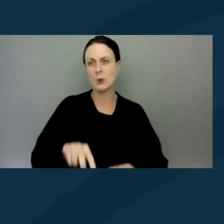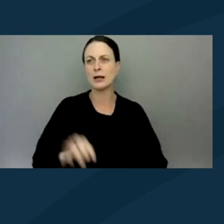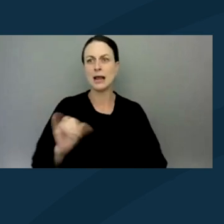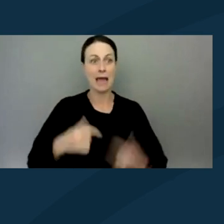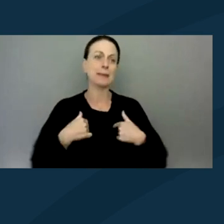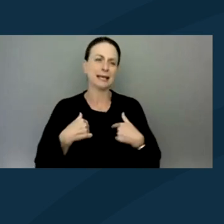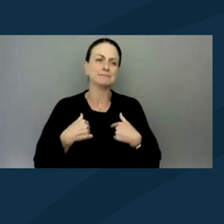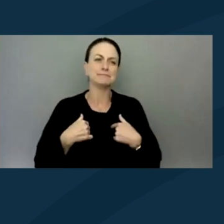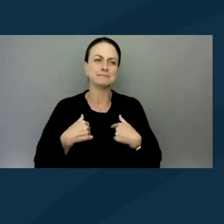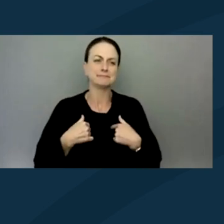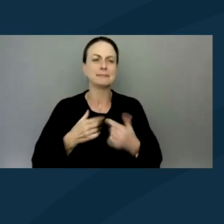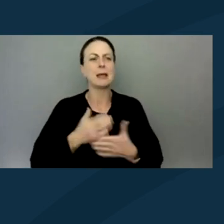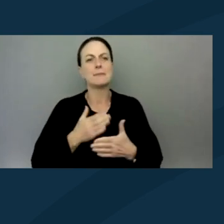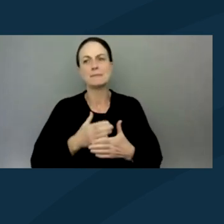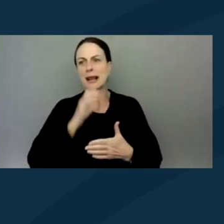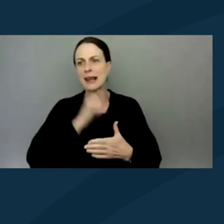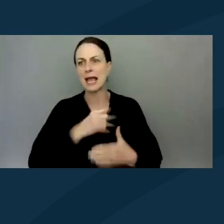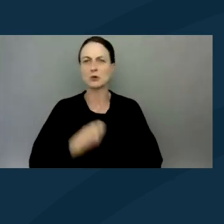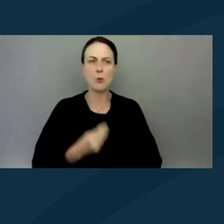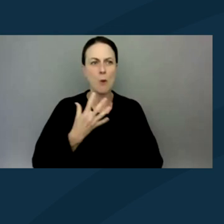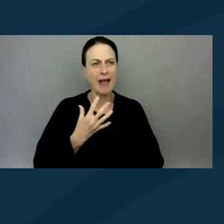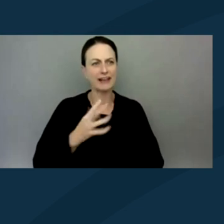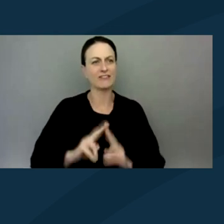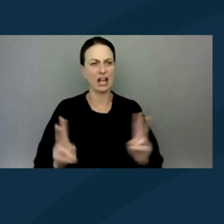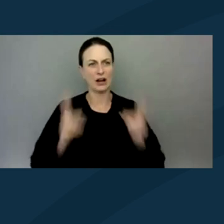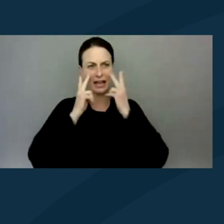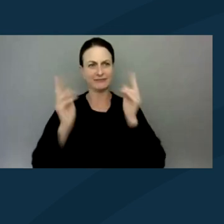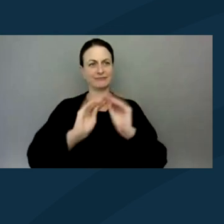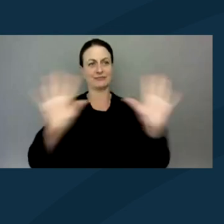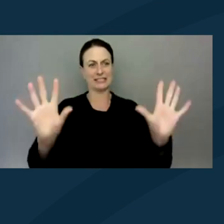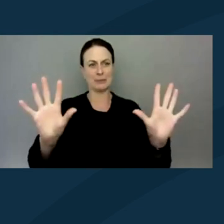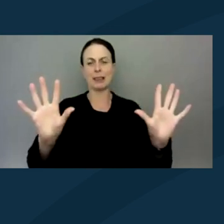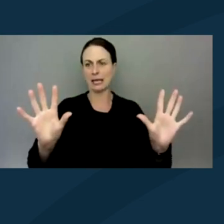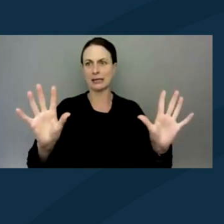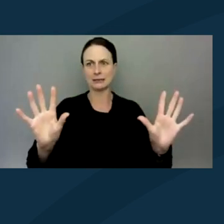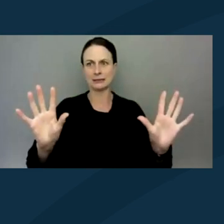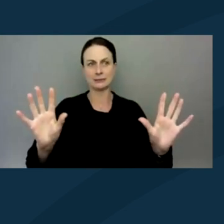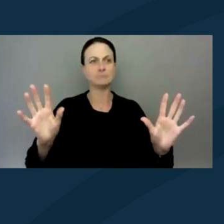I think being middle-aged and White and very visibly or perceptibly disabled,